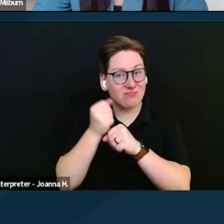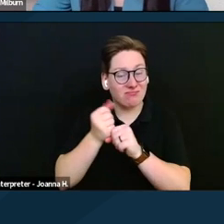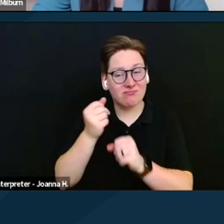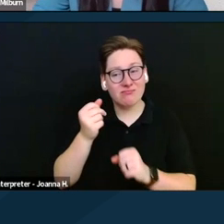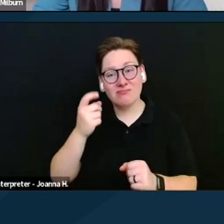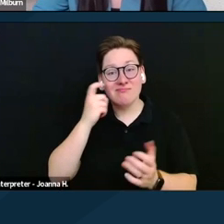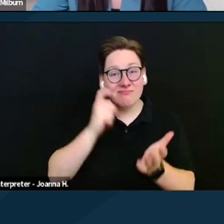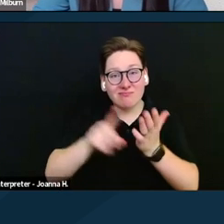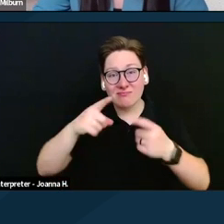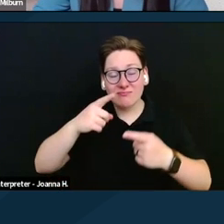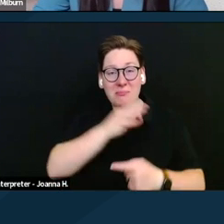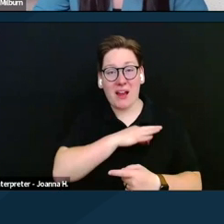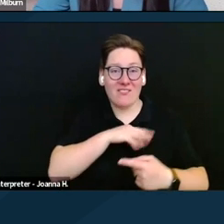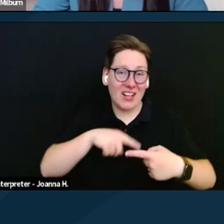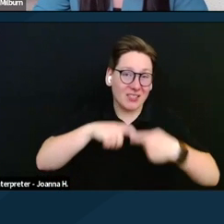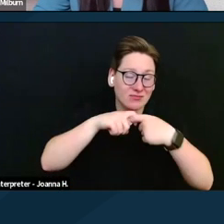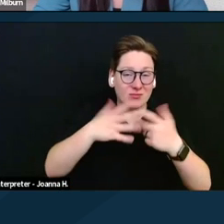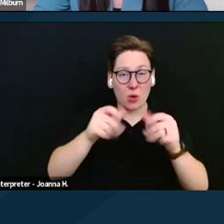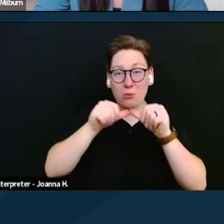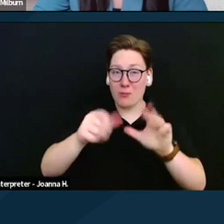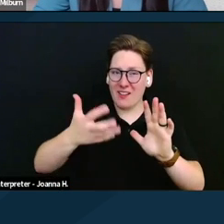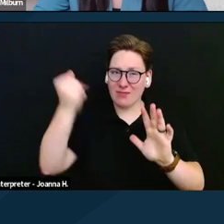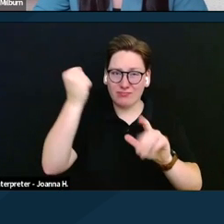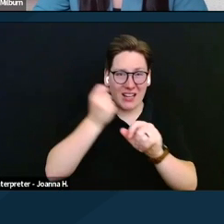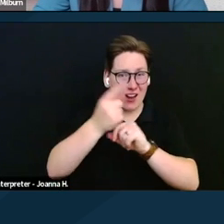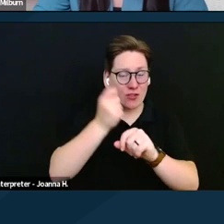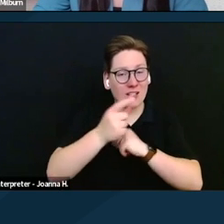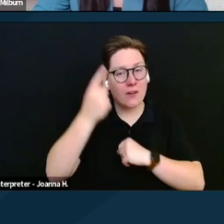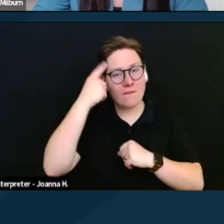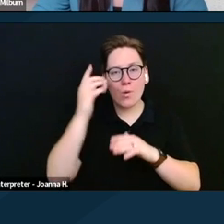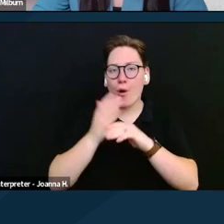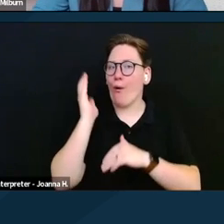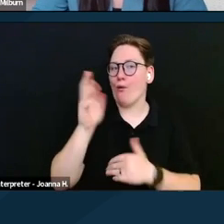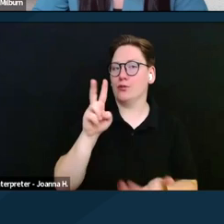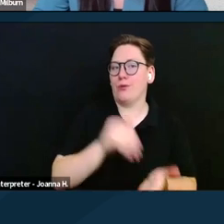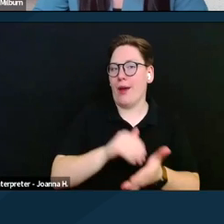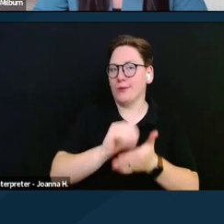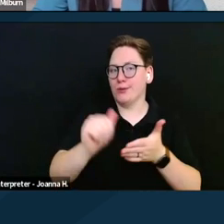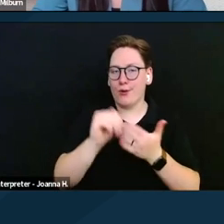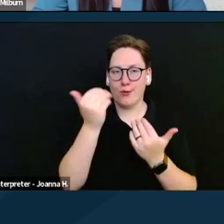or permanently revoked every year for exceeding the asset limit. And then to talk a little bit more